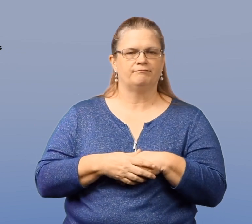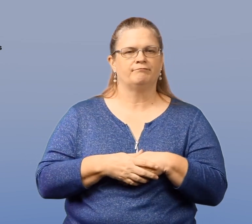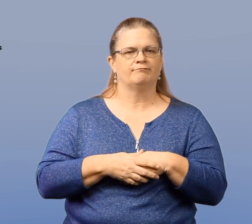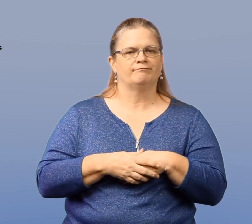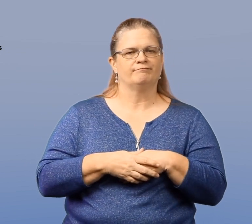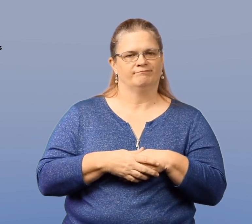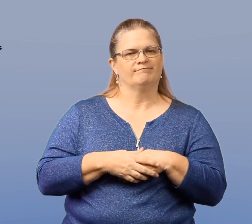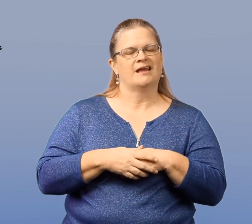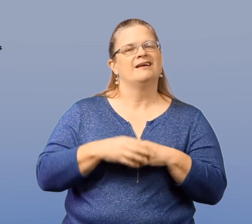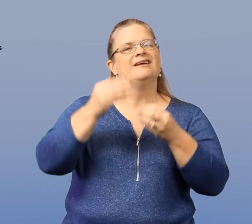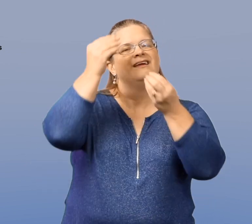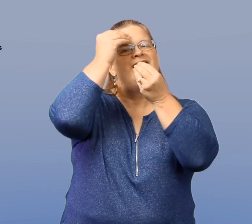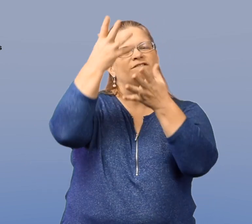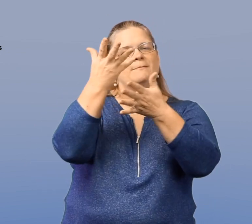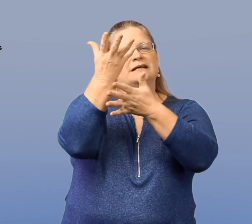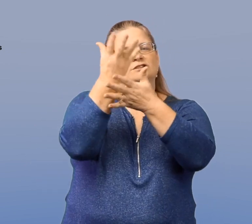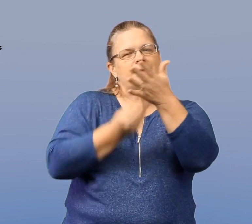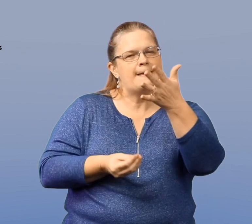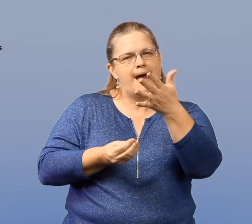Another factor is information gaps.